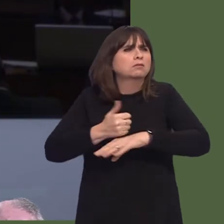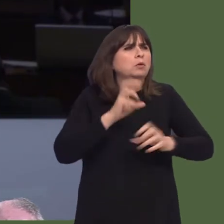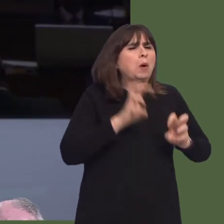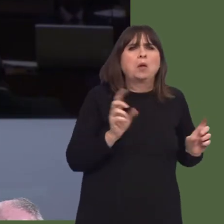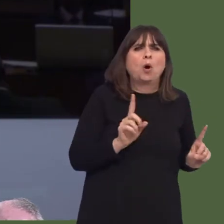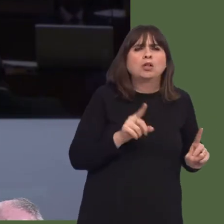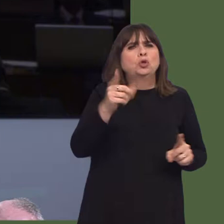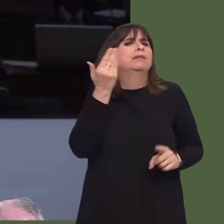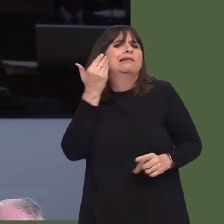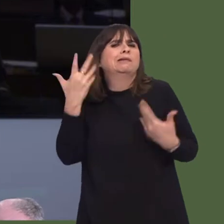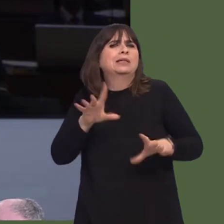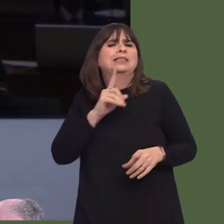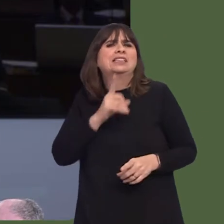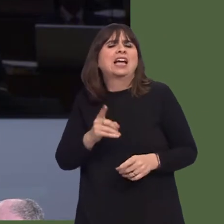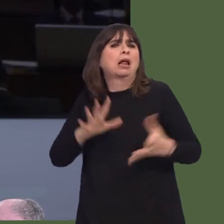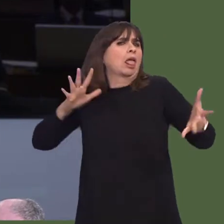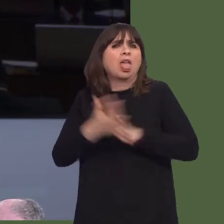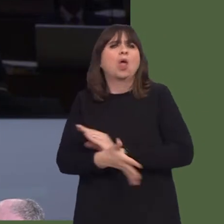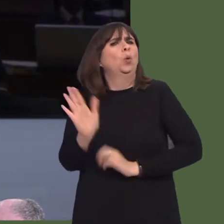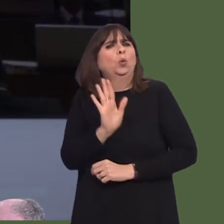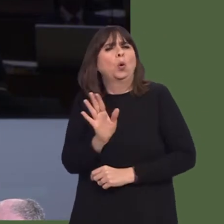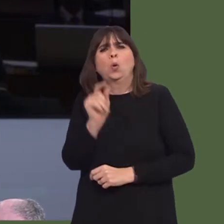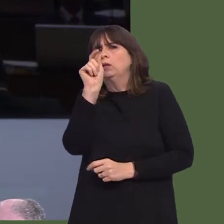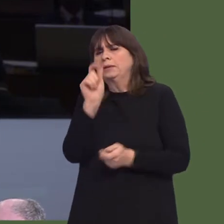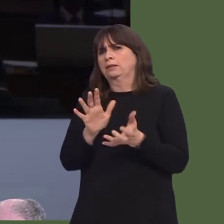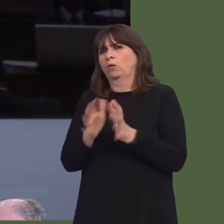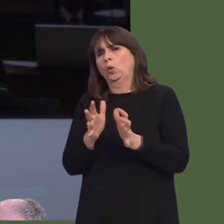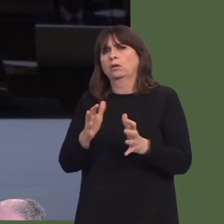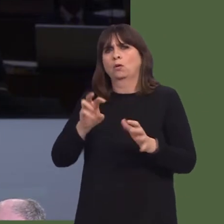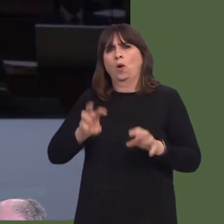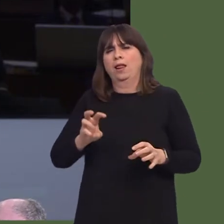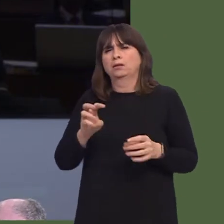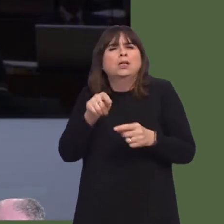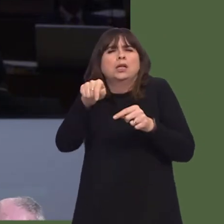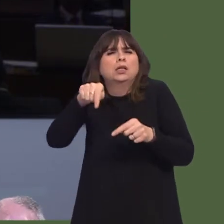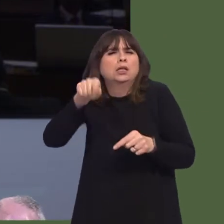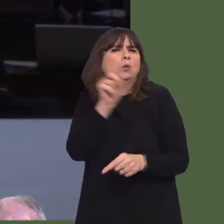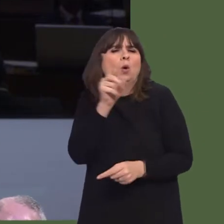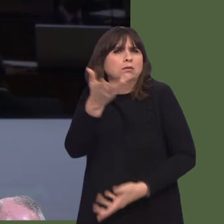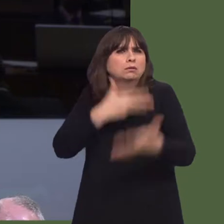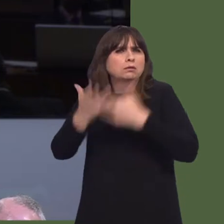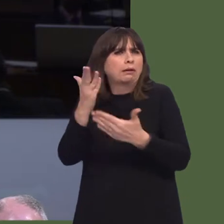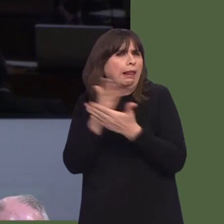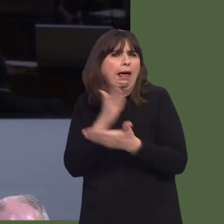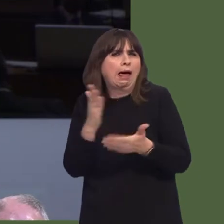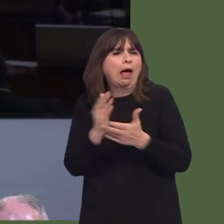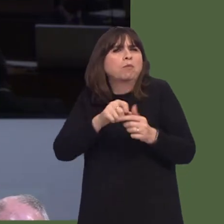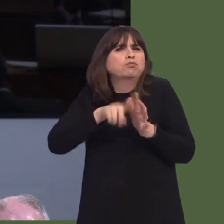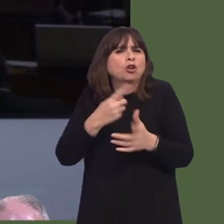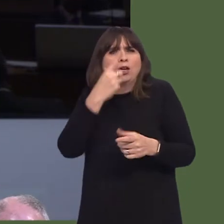Community Hospital and has established a working group to develop proposals for the future